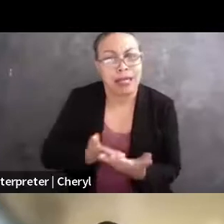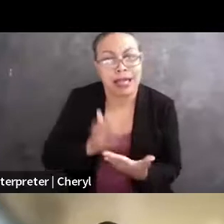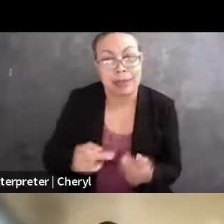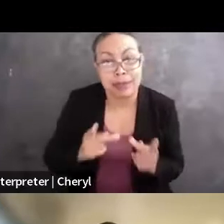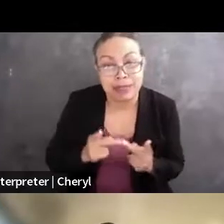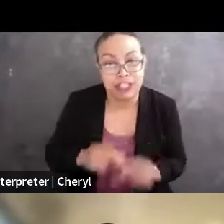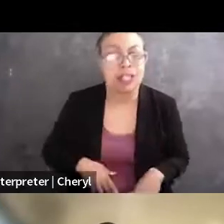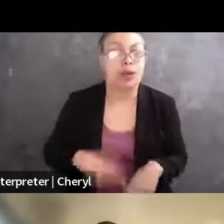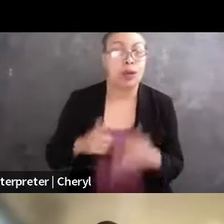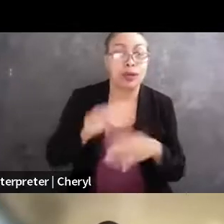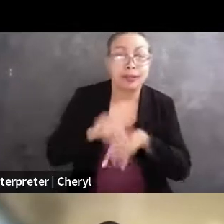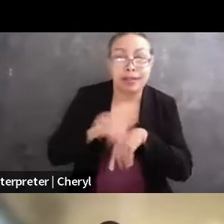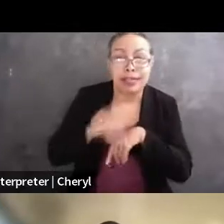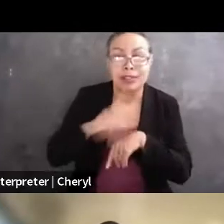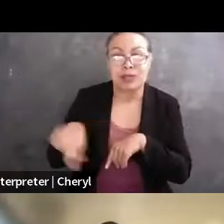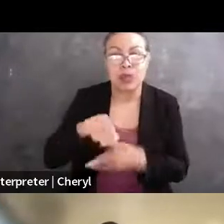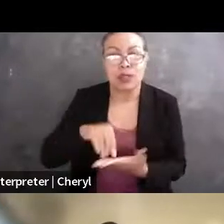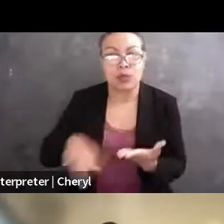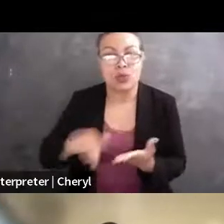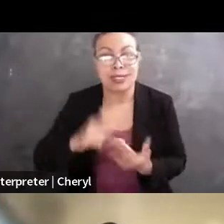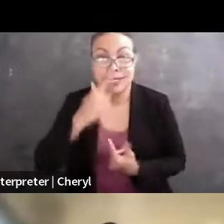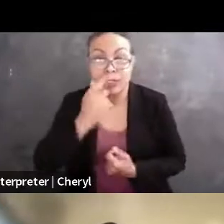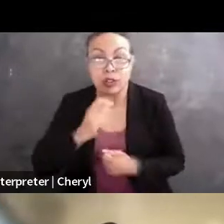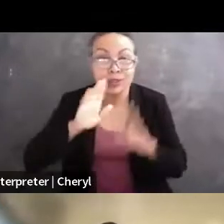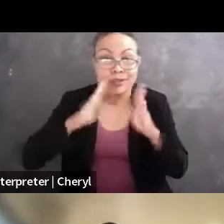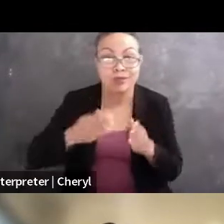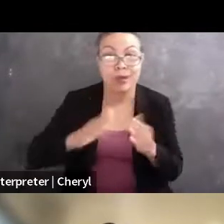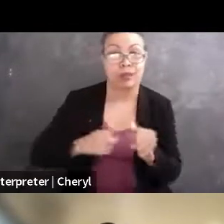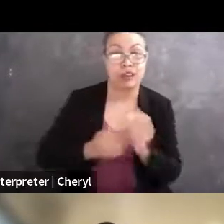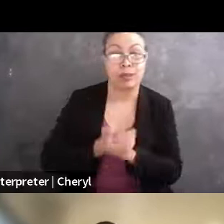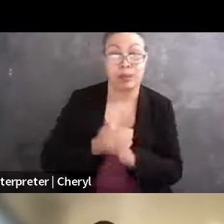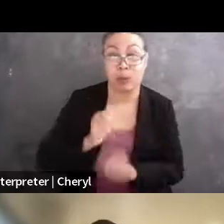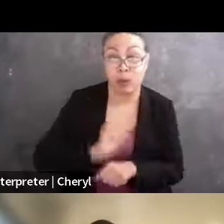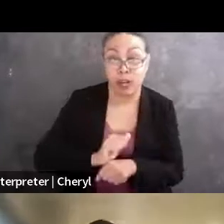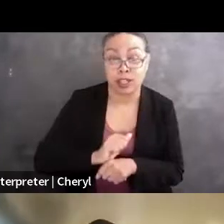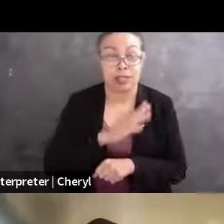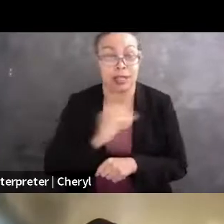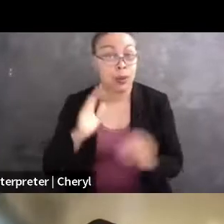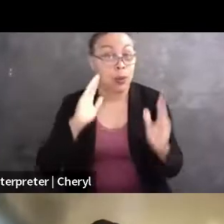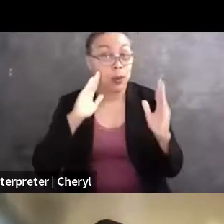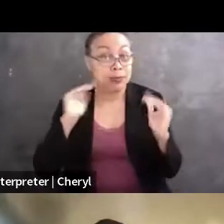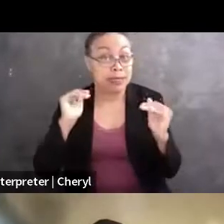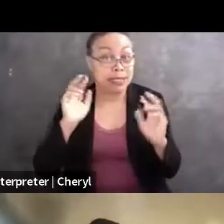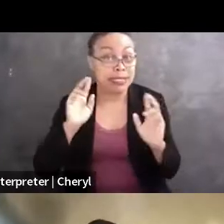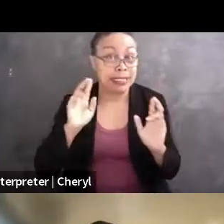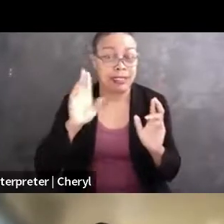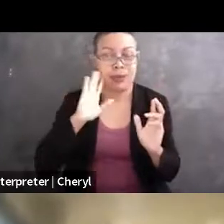for students who are interested in doing First Amendment work. And then hopefully, you know, we'll have a little bit of time at the end to make sure